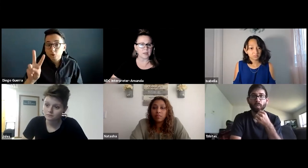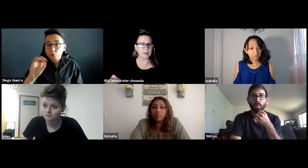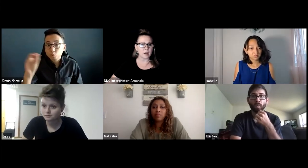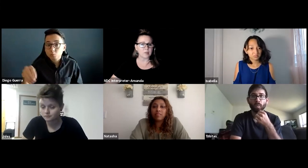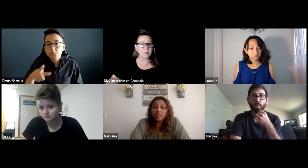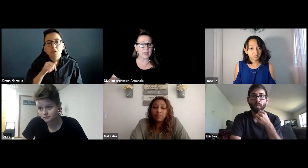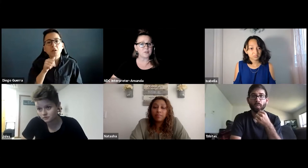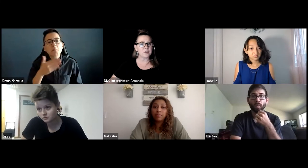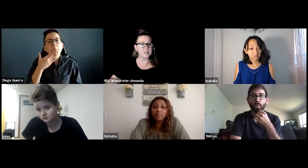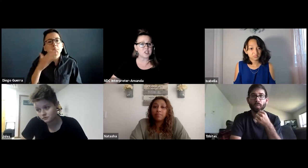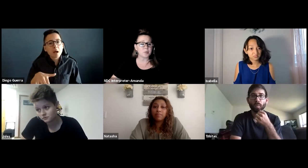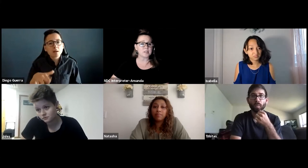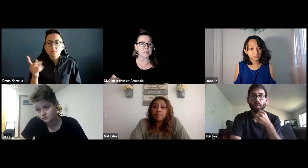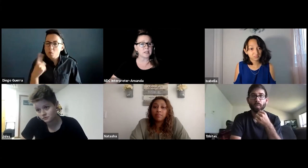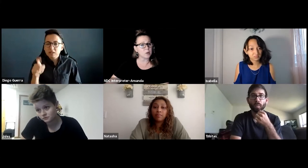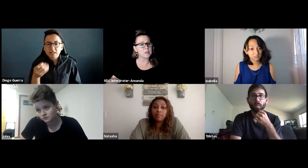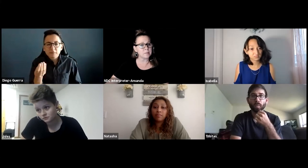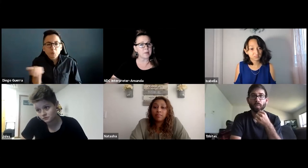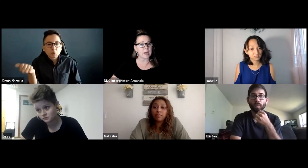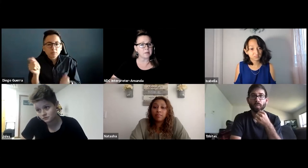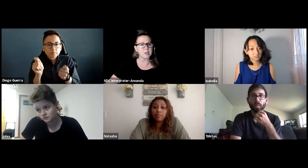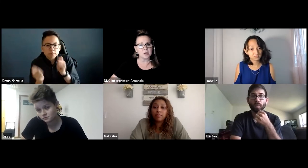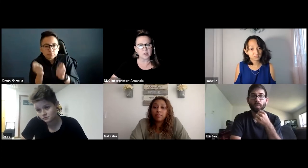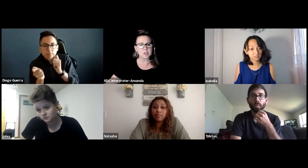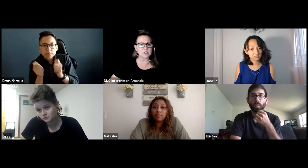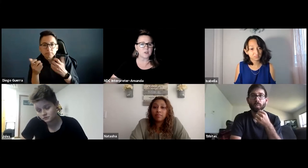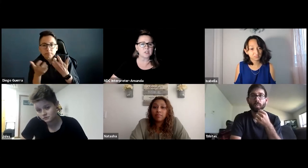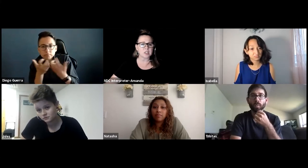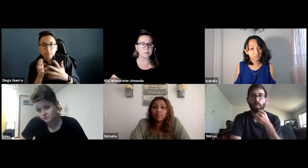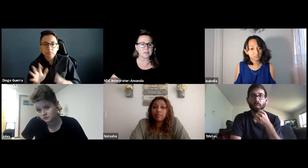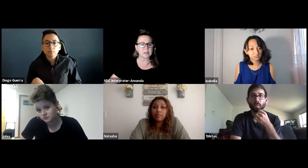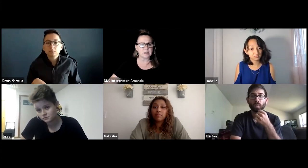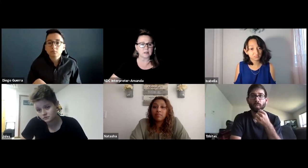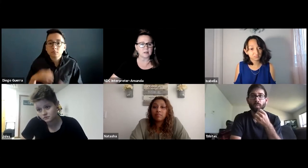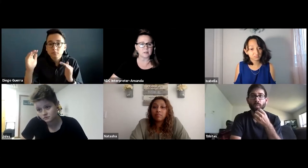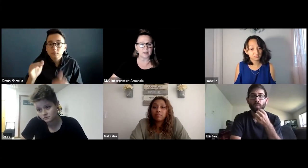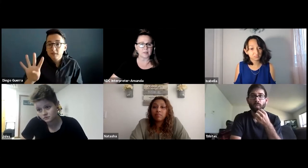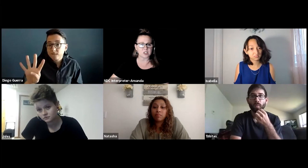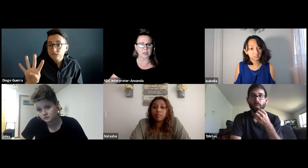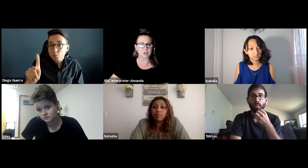Now, then we have 52% saying it wasn't bad. There were just a few adjustments needed to make that change.